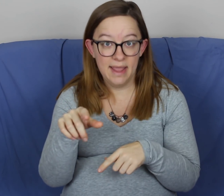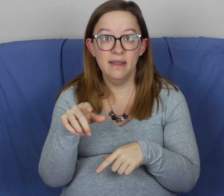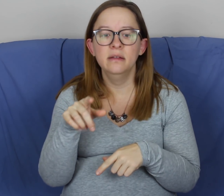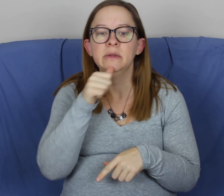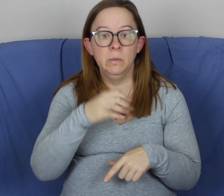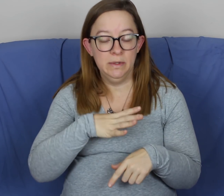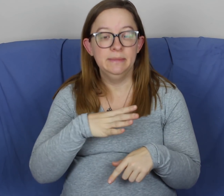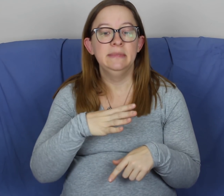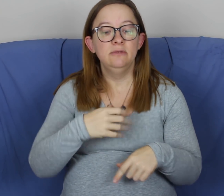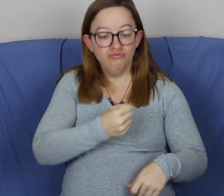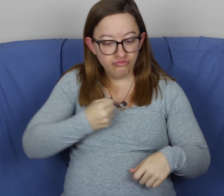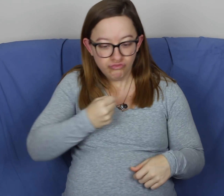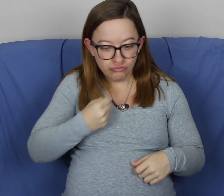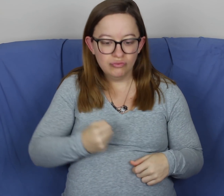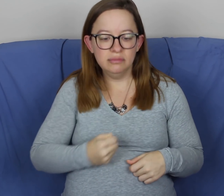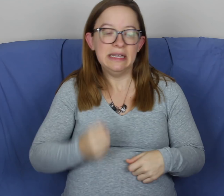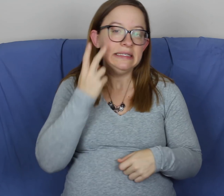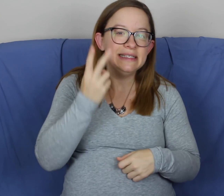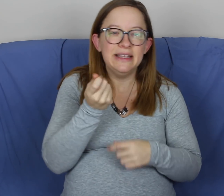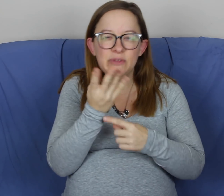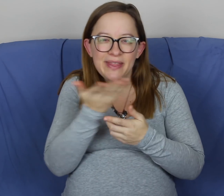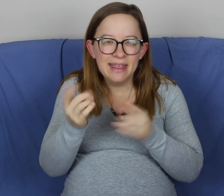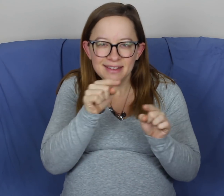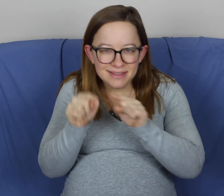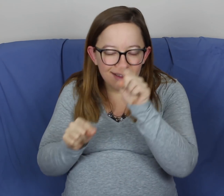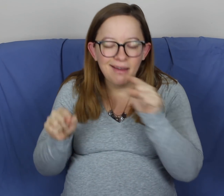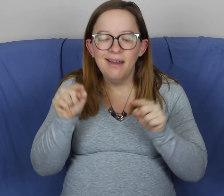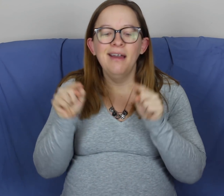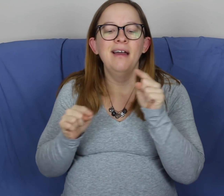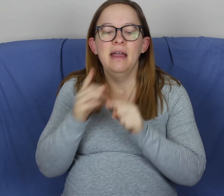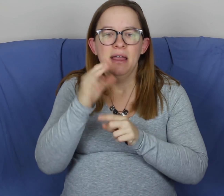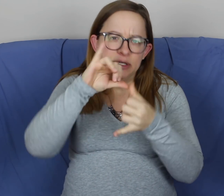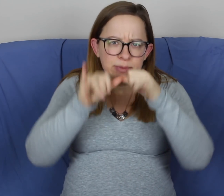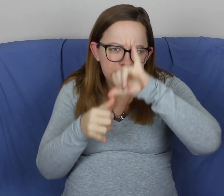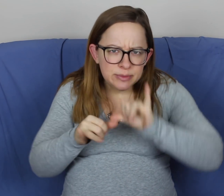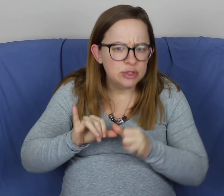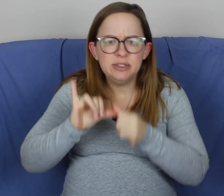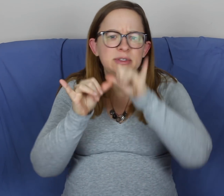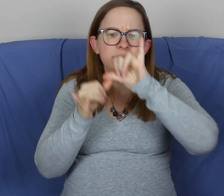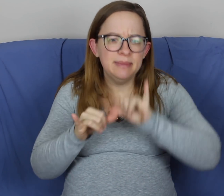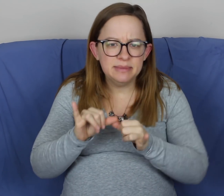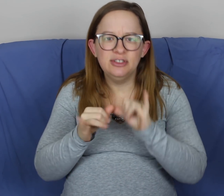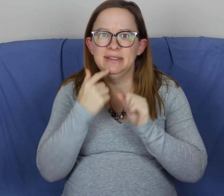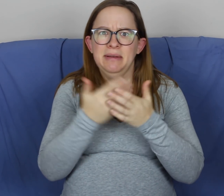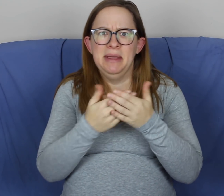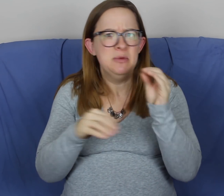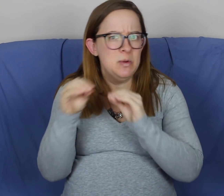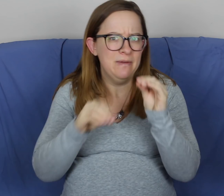I went, the woman did the ultrasound. We got to see a few things. She did all the measurements, all of that.